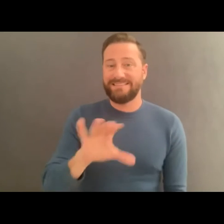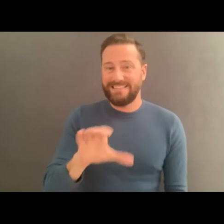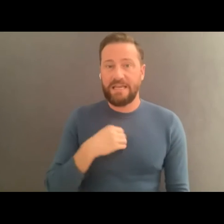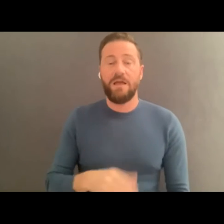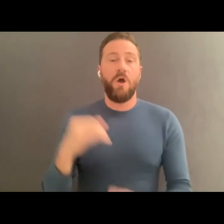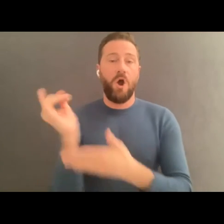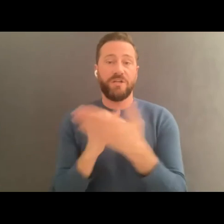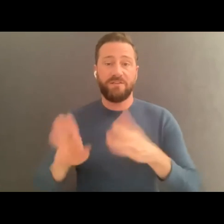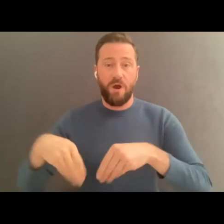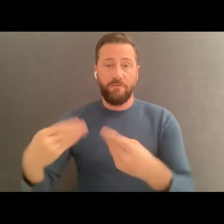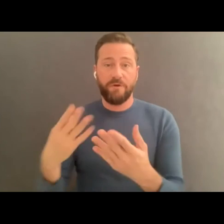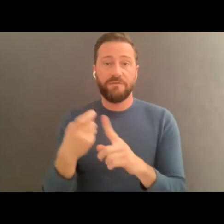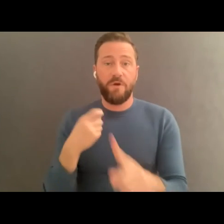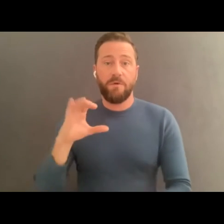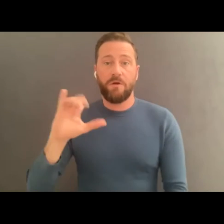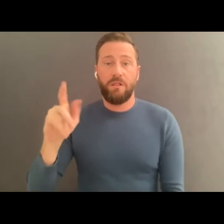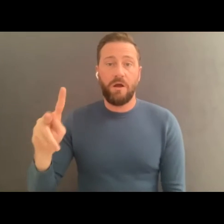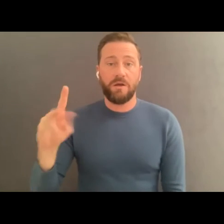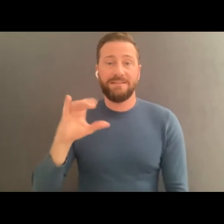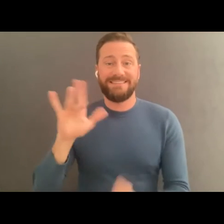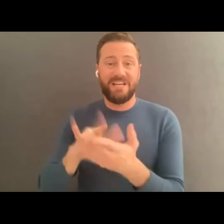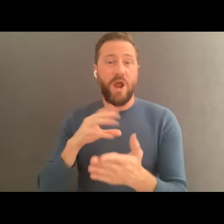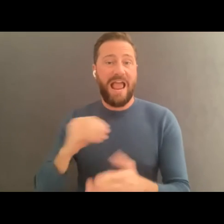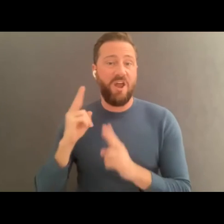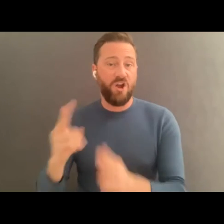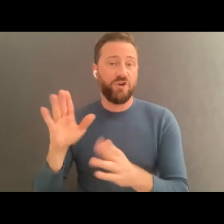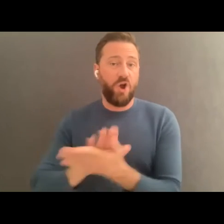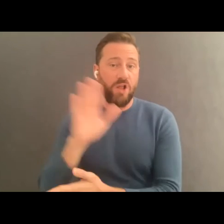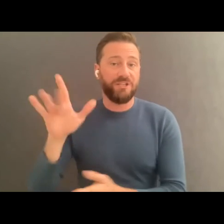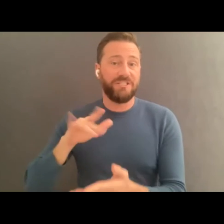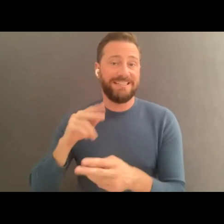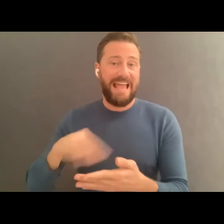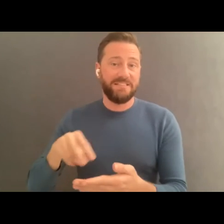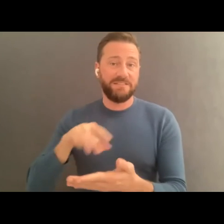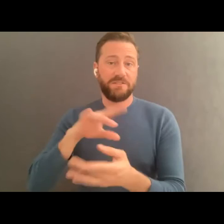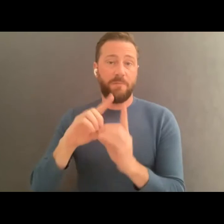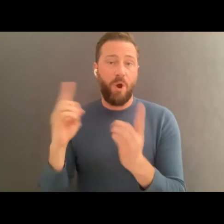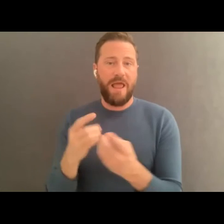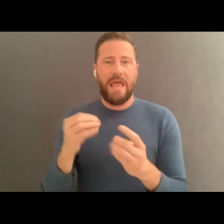and Hunter College Dance Department, and a pivotal keynote conversation bielthsed